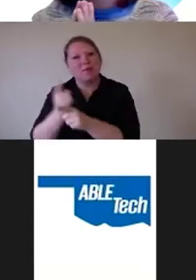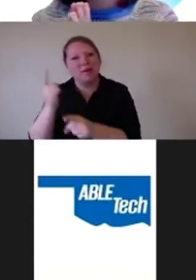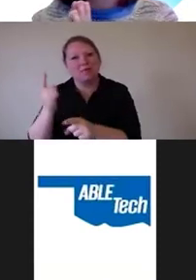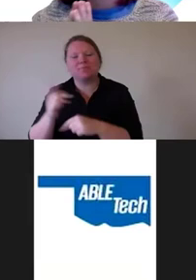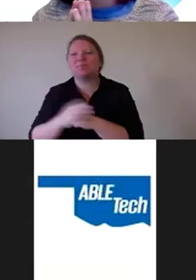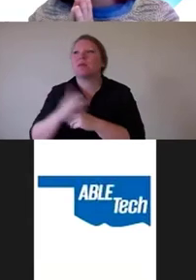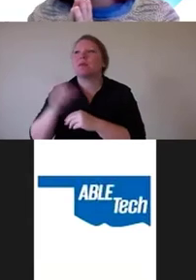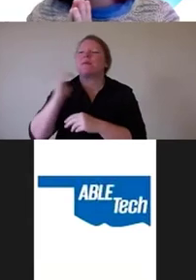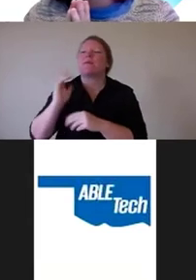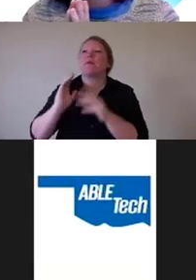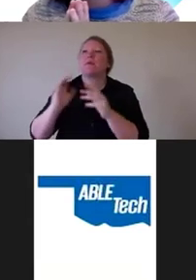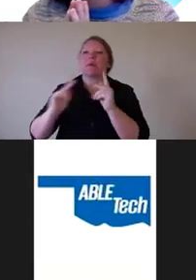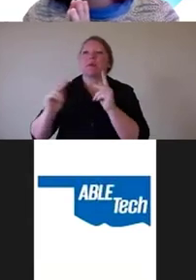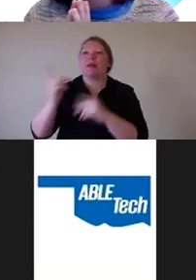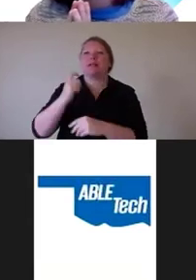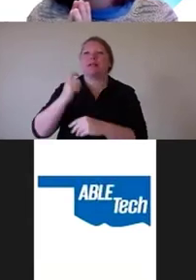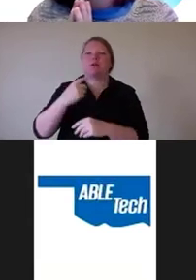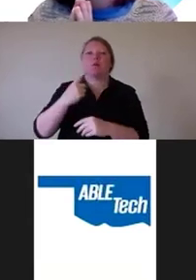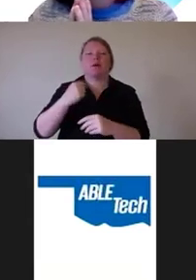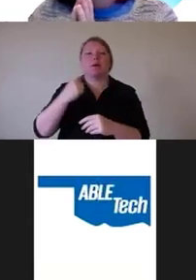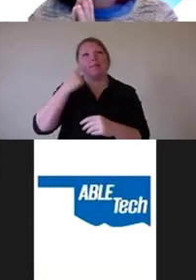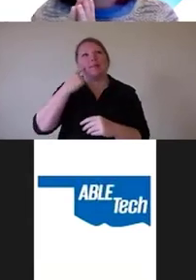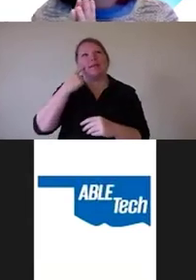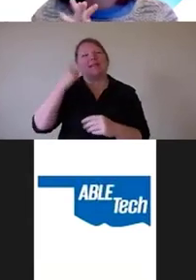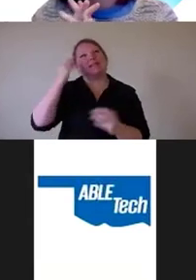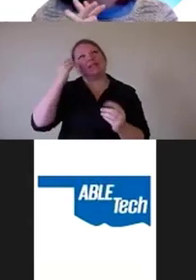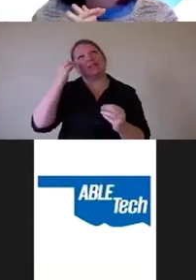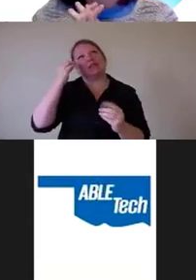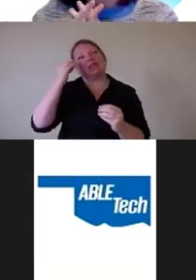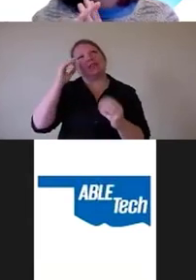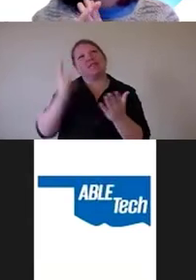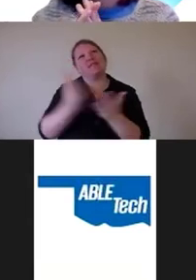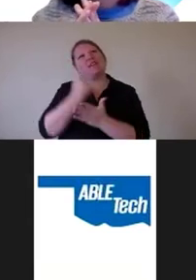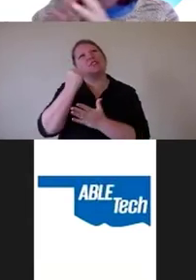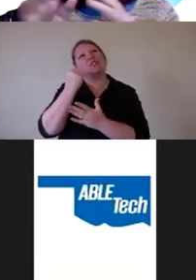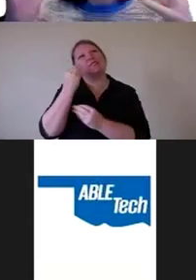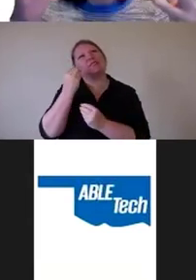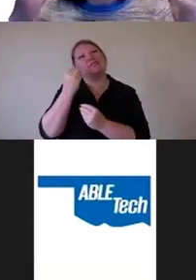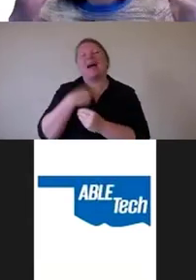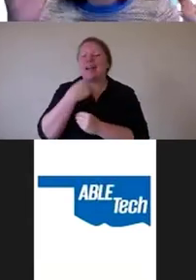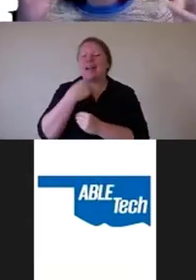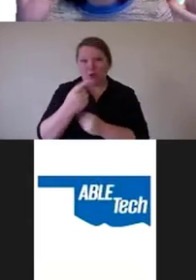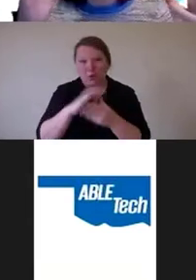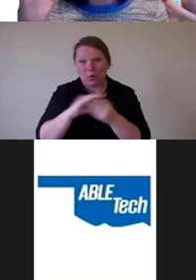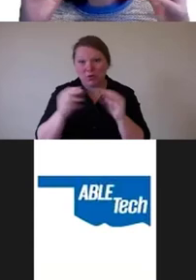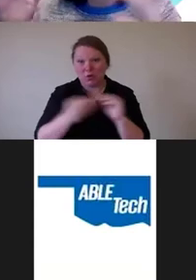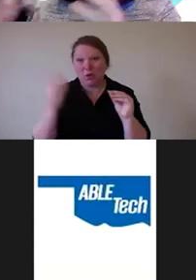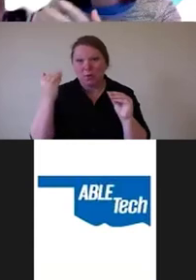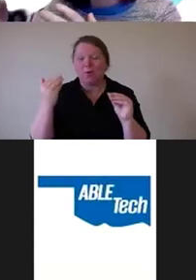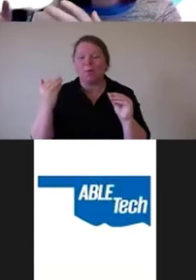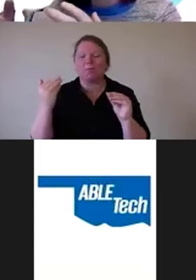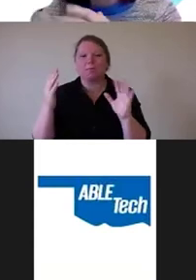what would I consider a victory? And I told the story. We took some products.